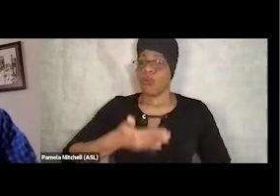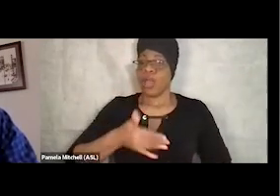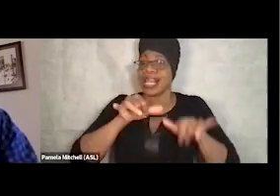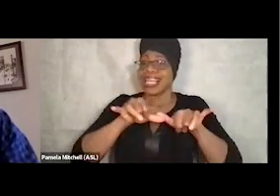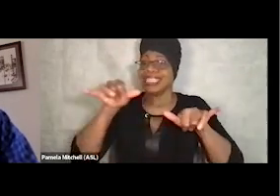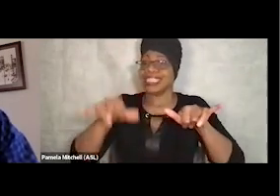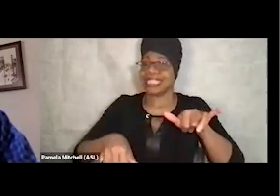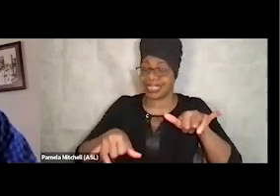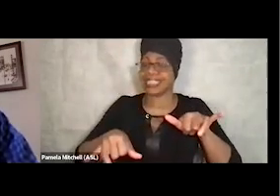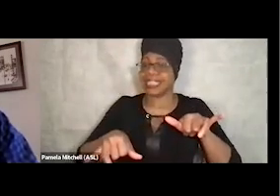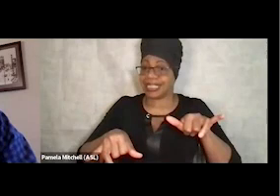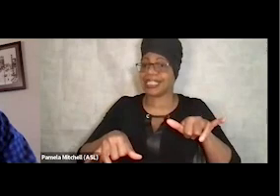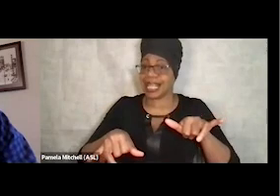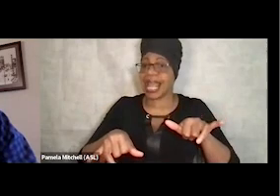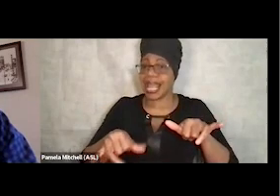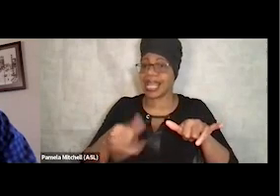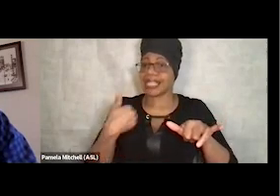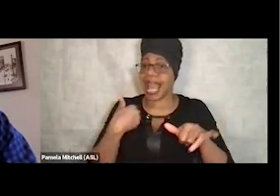literally to have dinner with this guy,